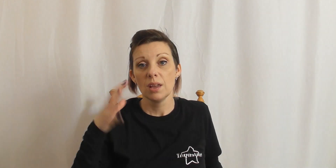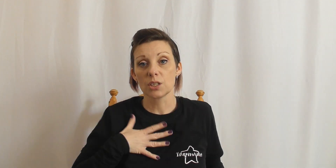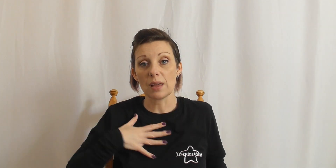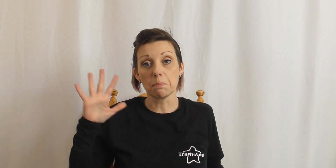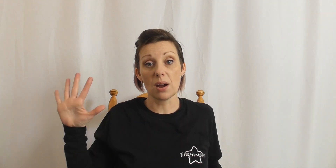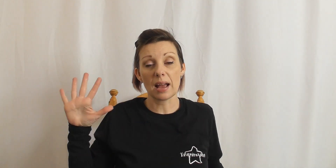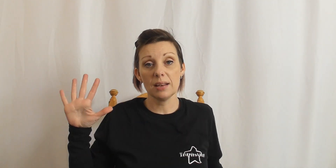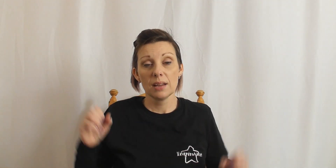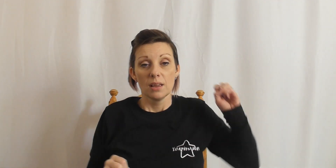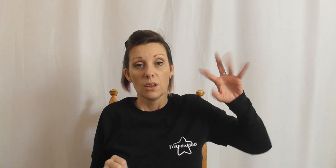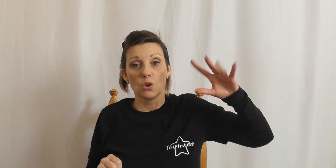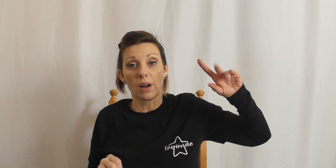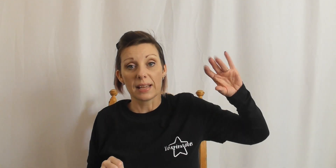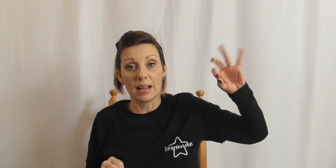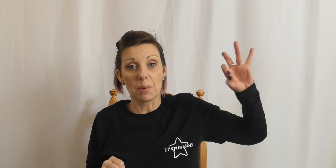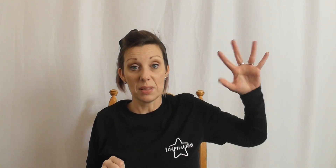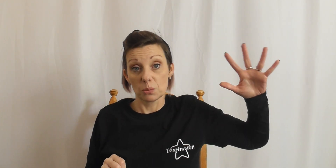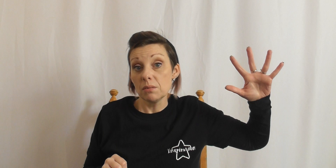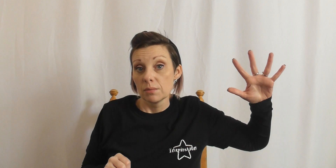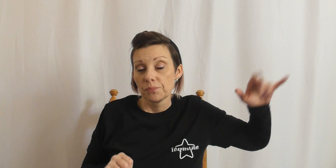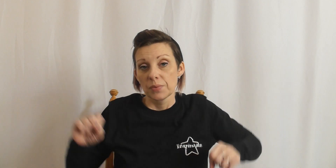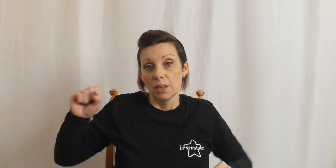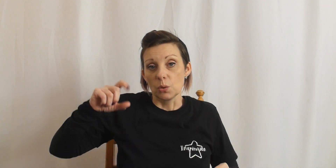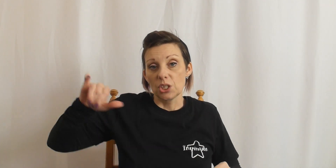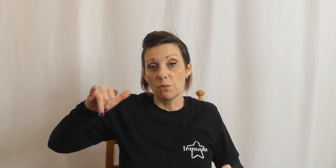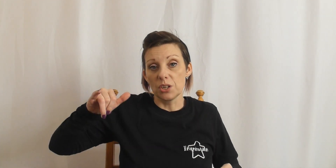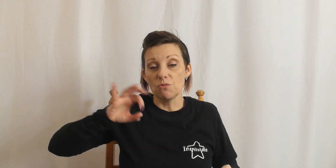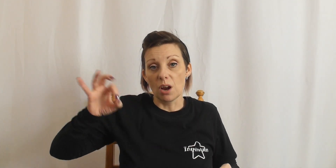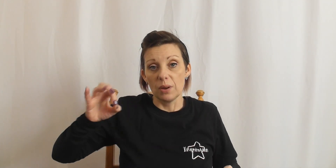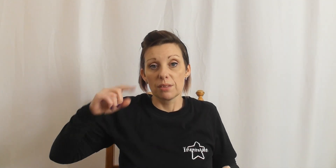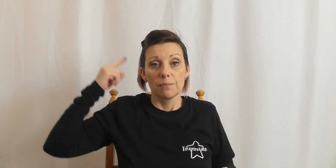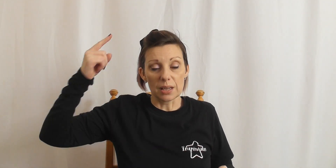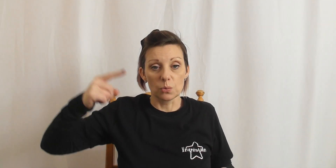so that's my hand your writing hand might be this one so whichever one you write with that's the one.